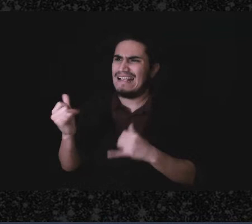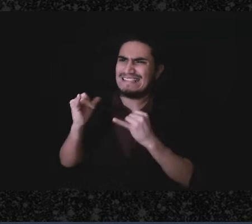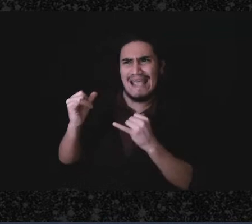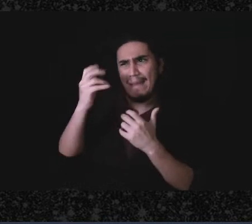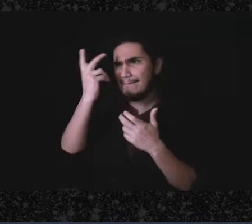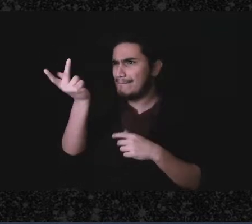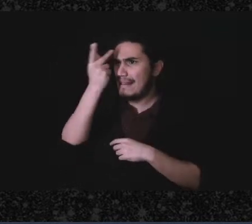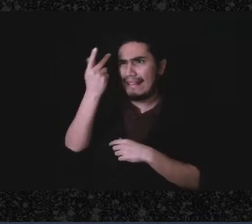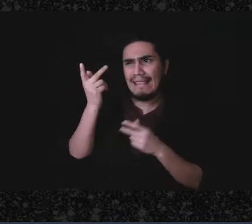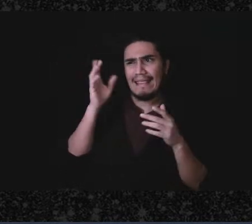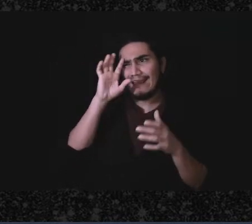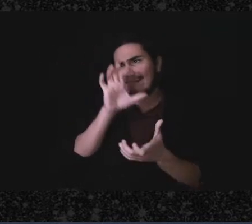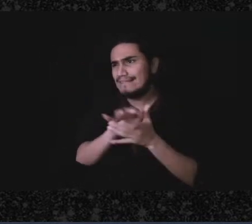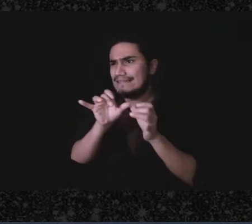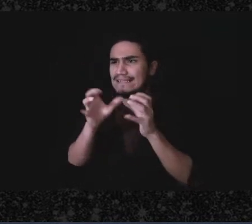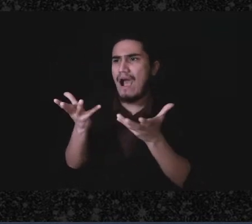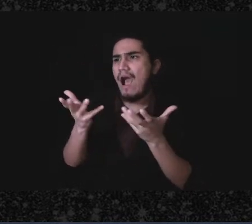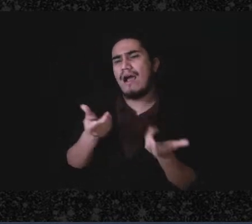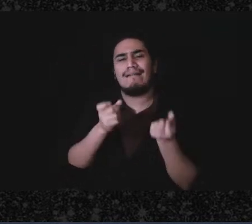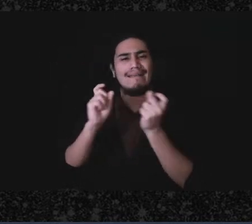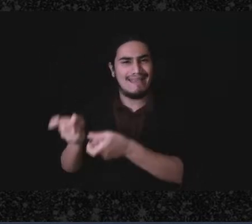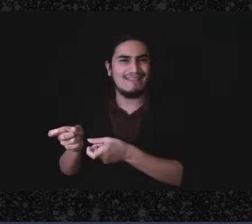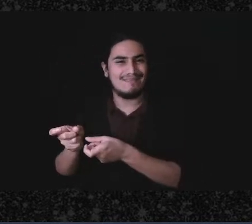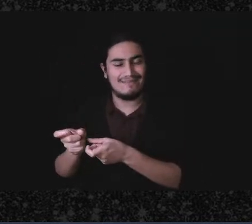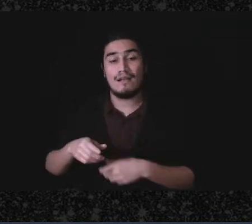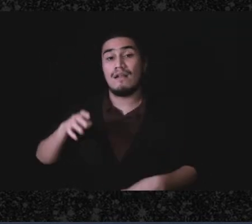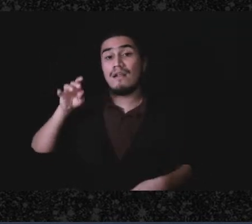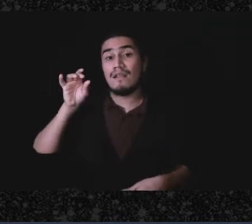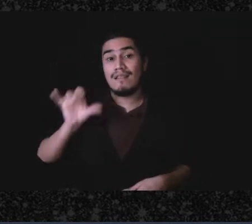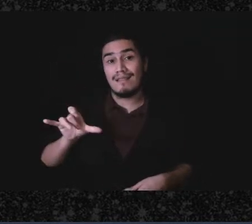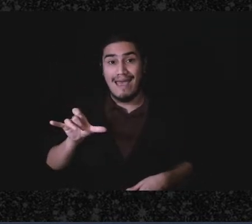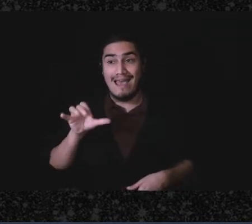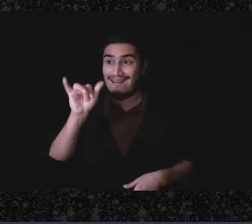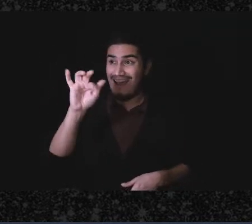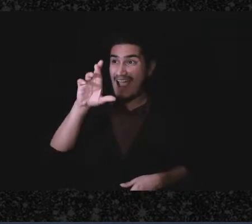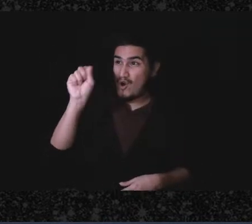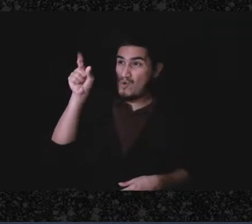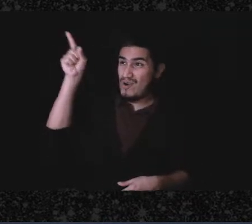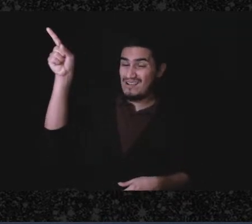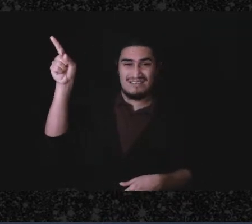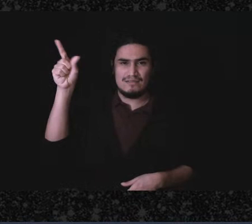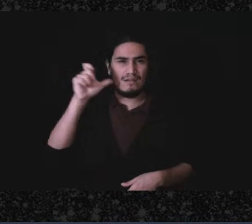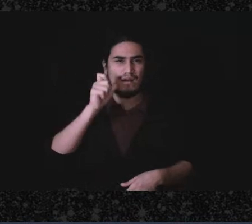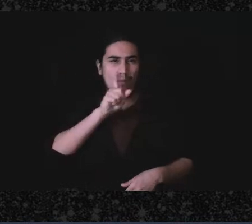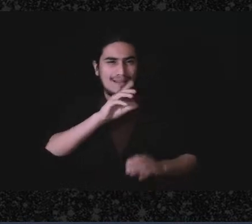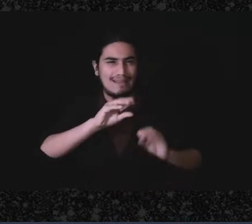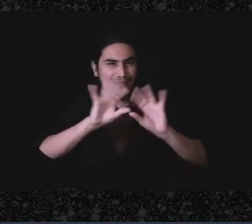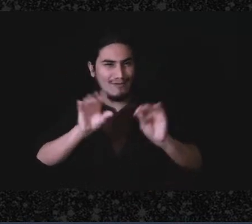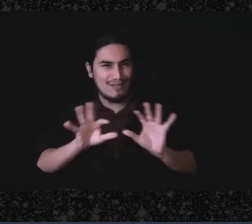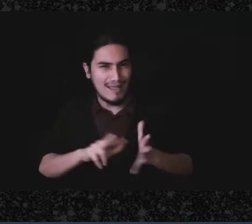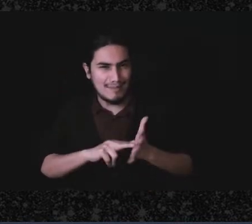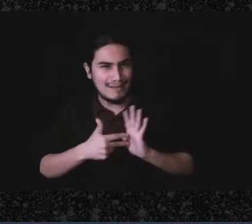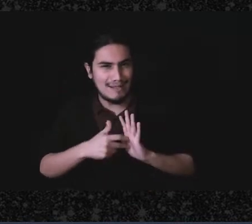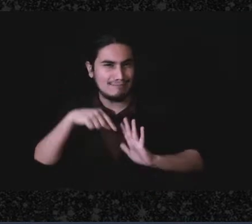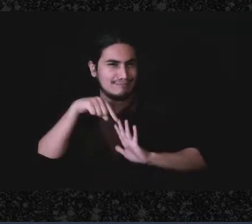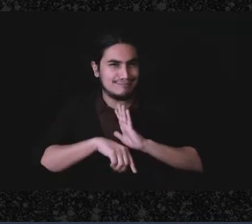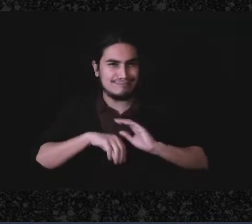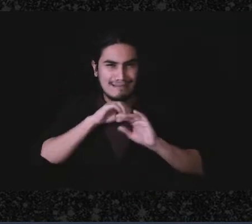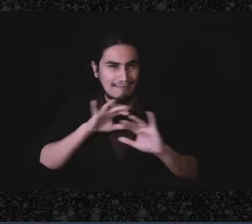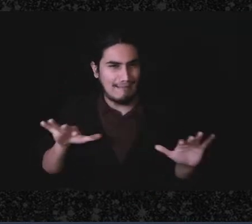the IRS hasn't doesn't give much guidance on what that means, the IRS will address the facts and